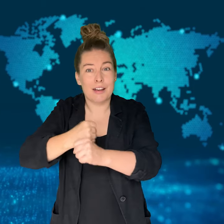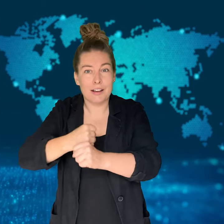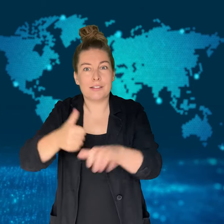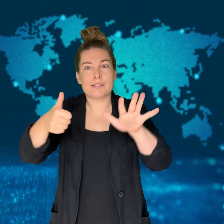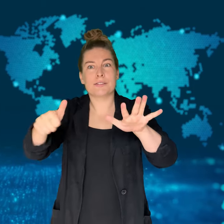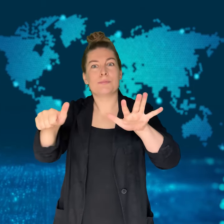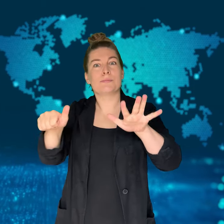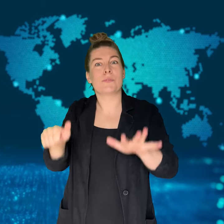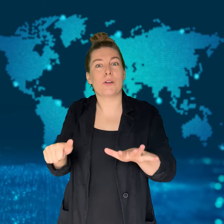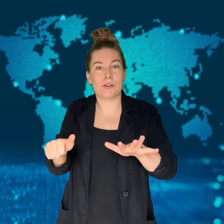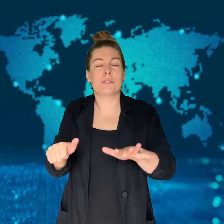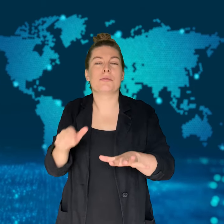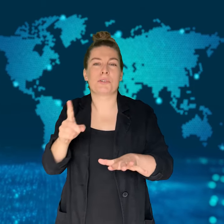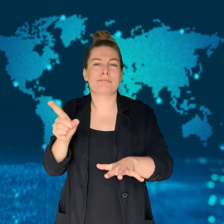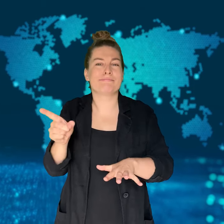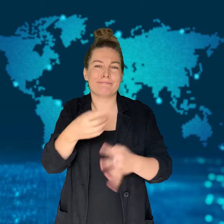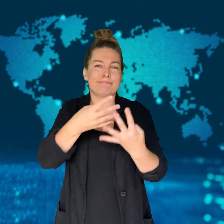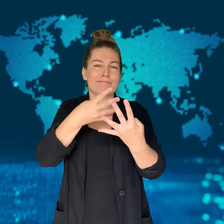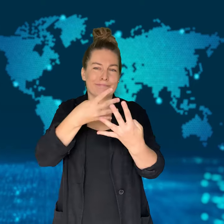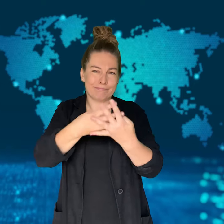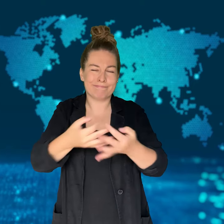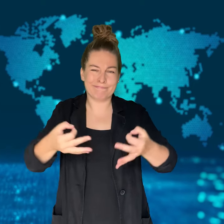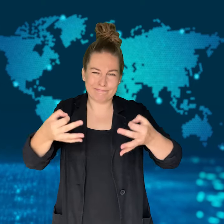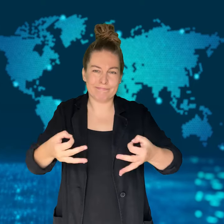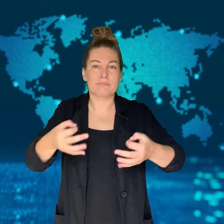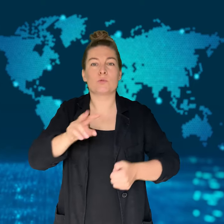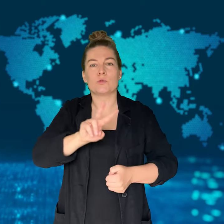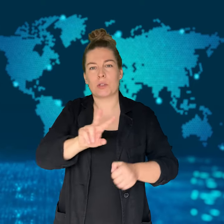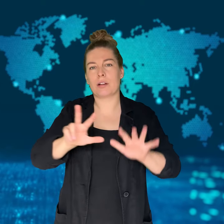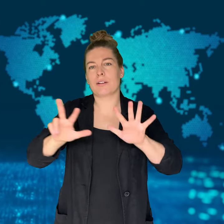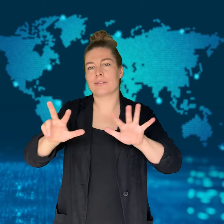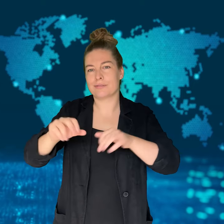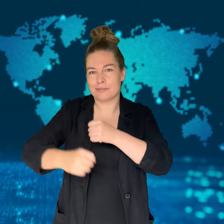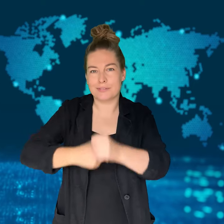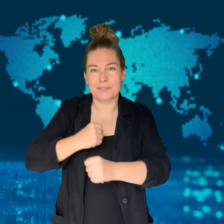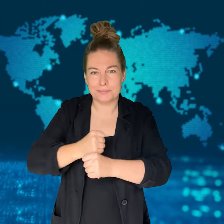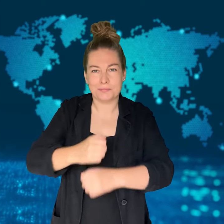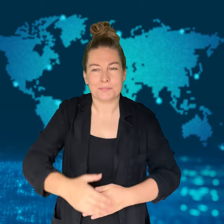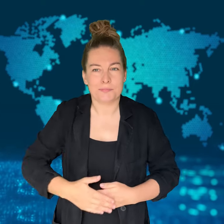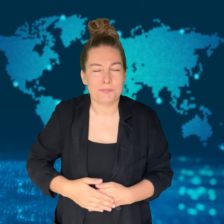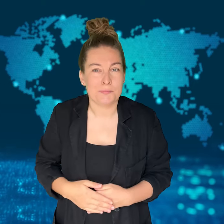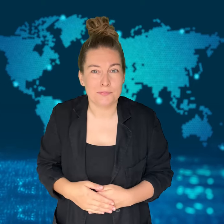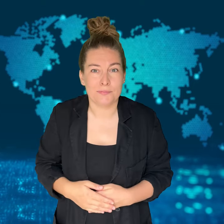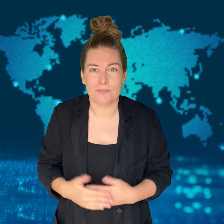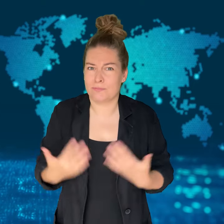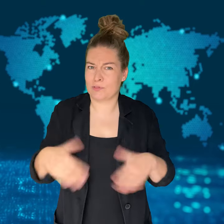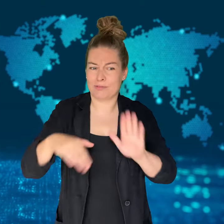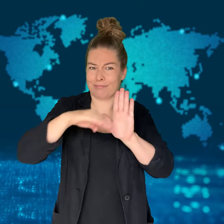Despite the ruling, Mao has continued to